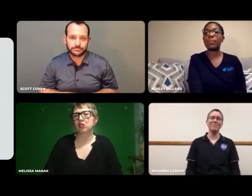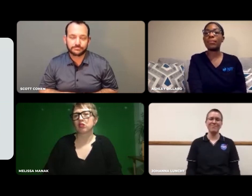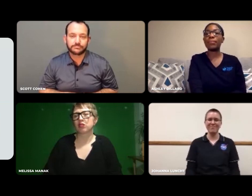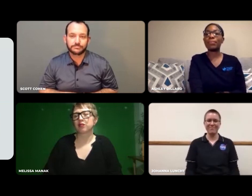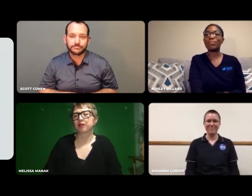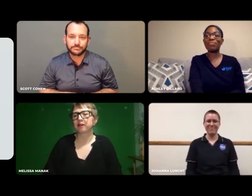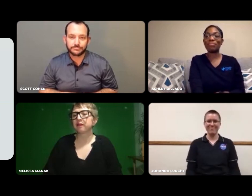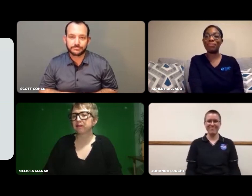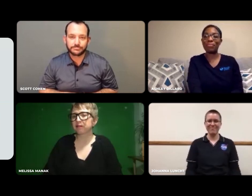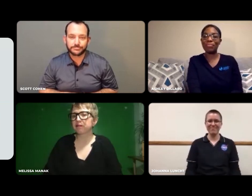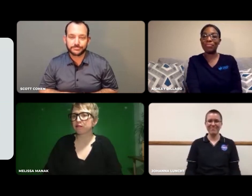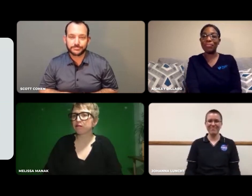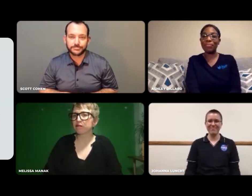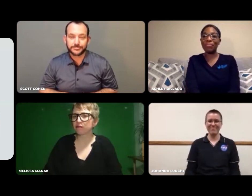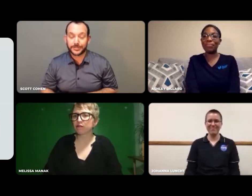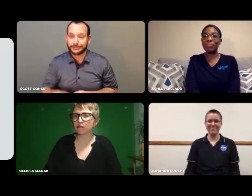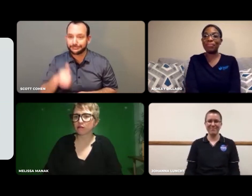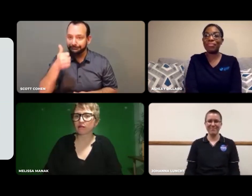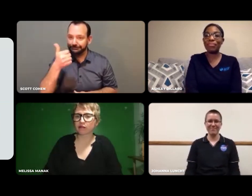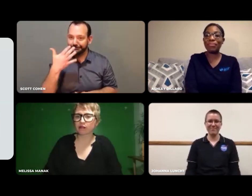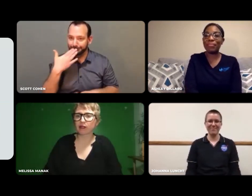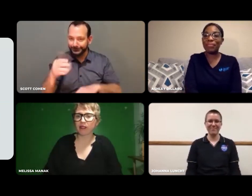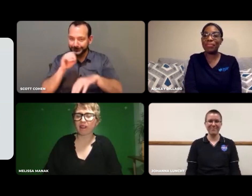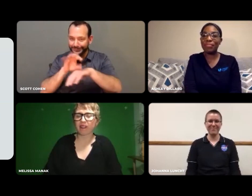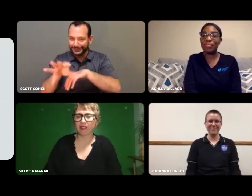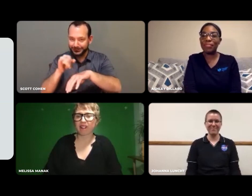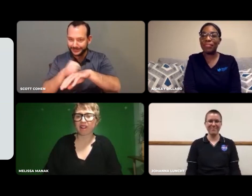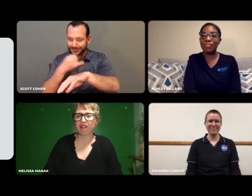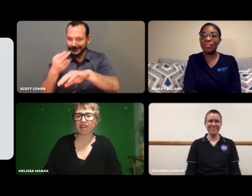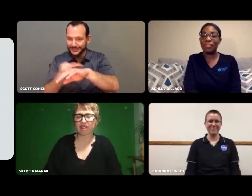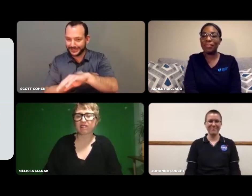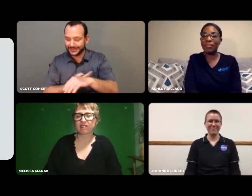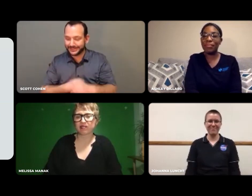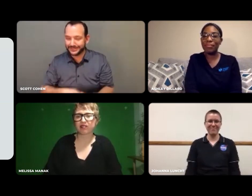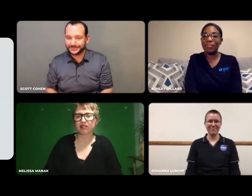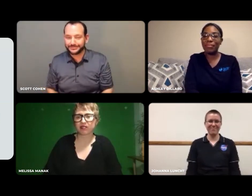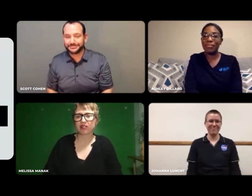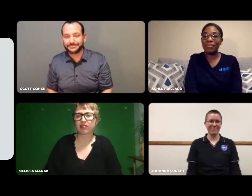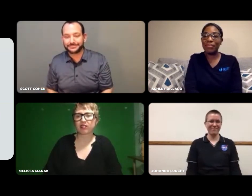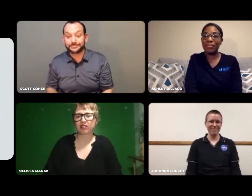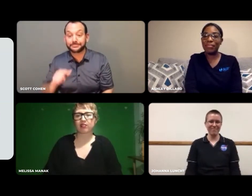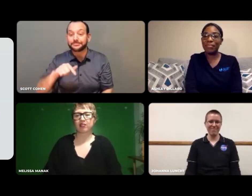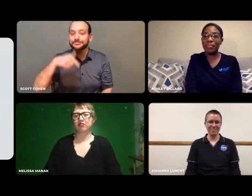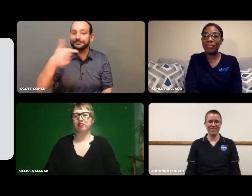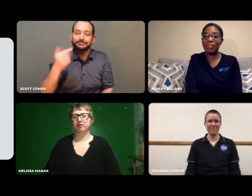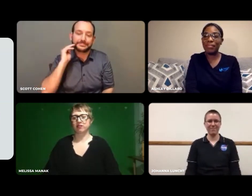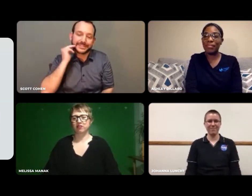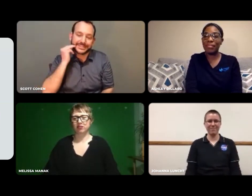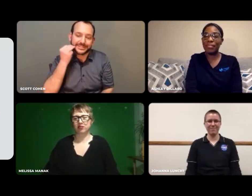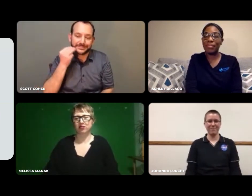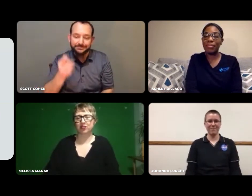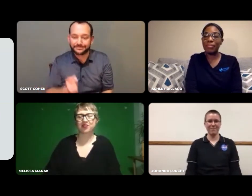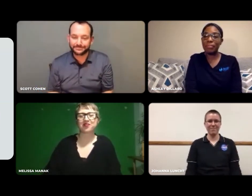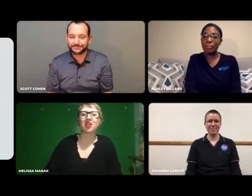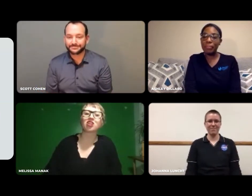That's excellent advice. Thank you, Johanna. Same question, Melissa.